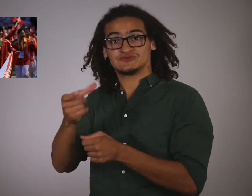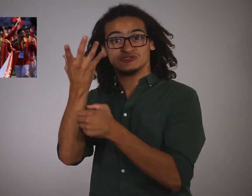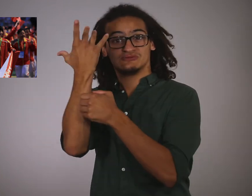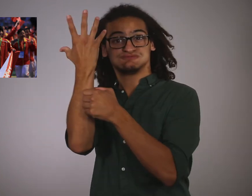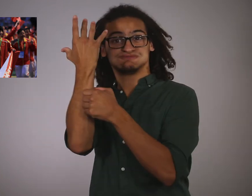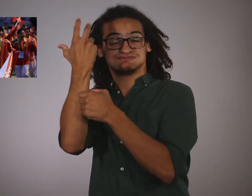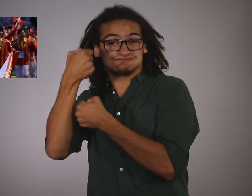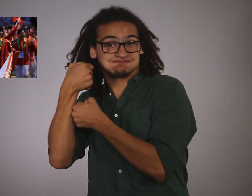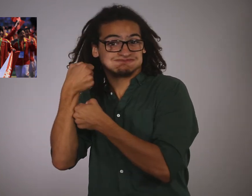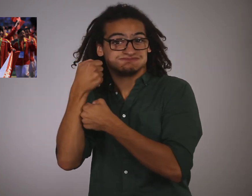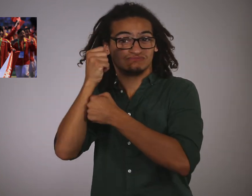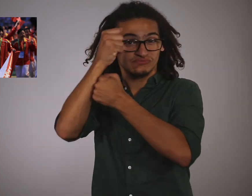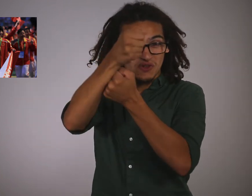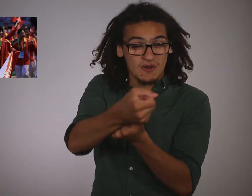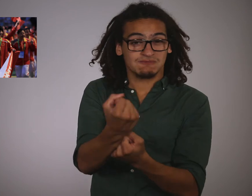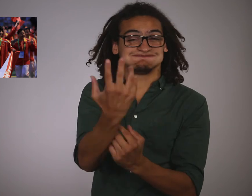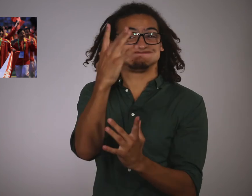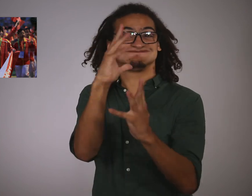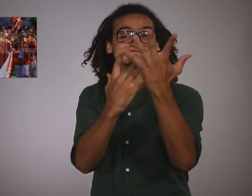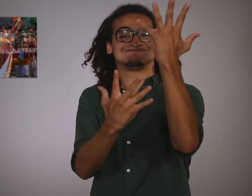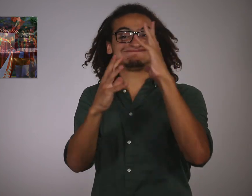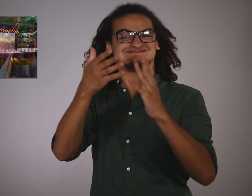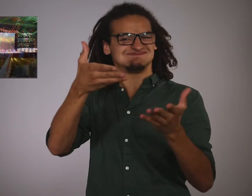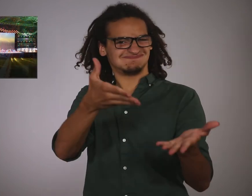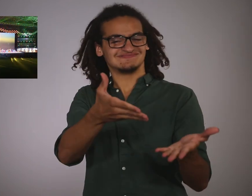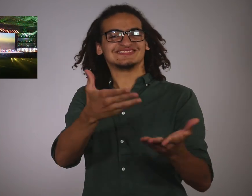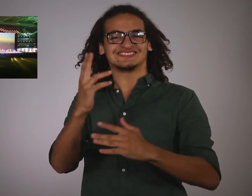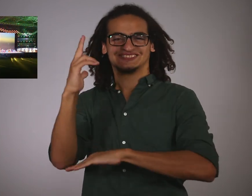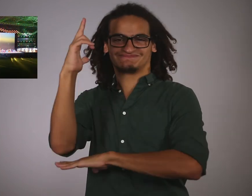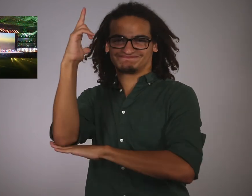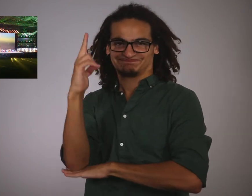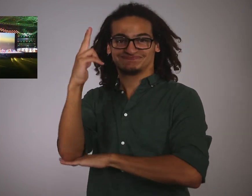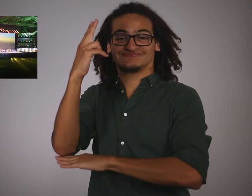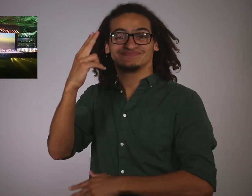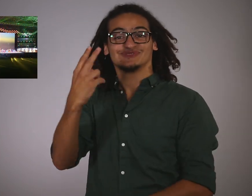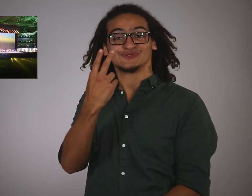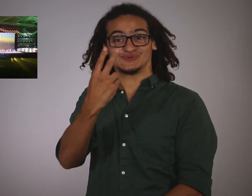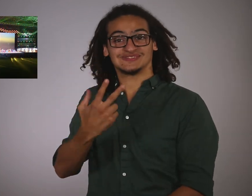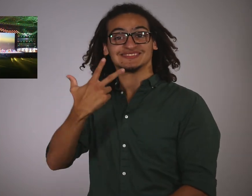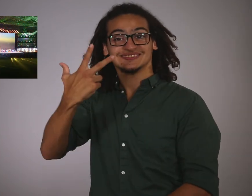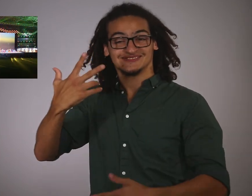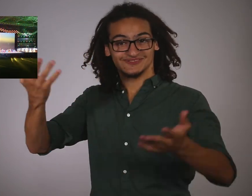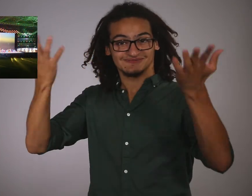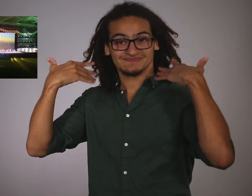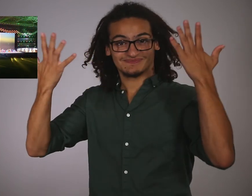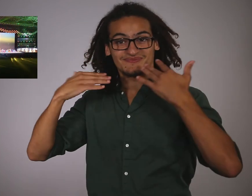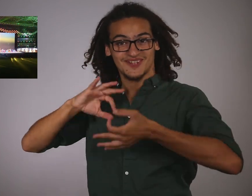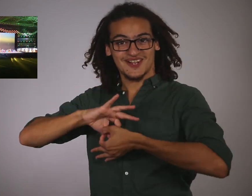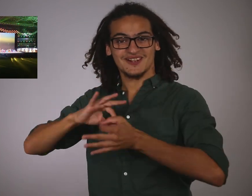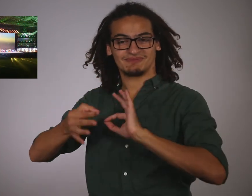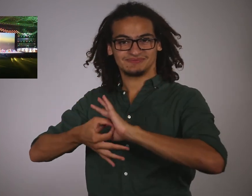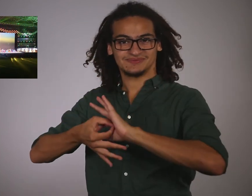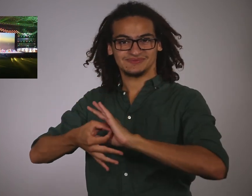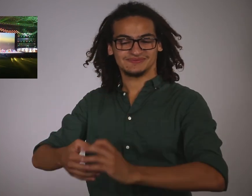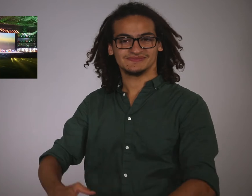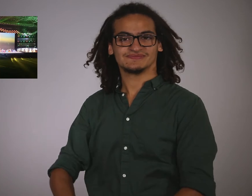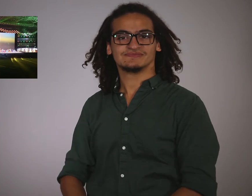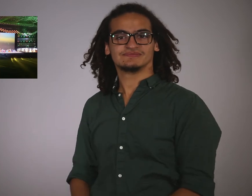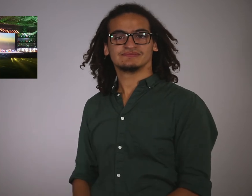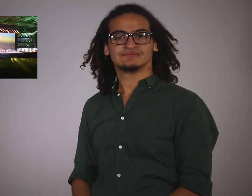The torch was lit - officially starting the 23rd Summer Deaflympics.